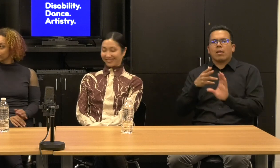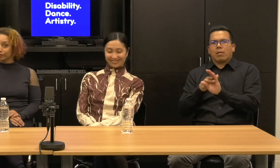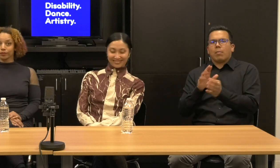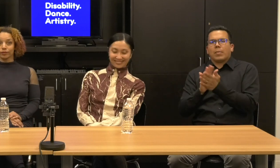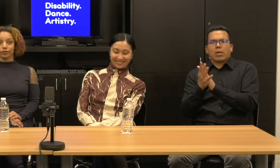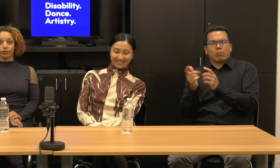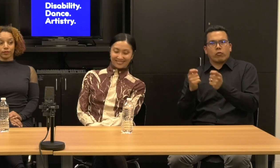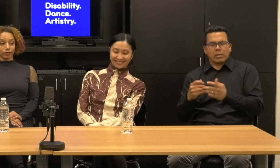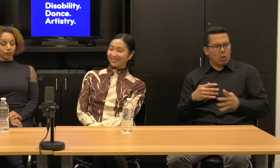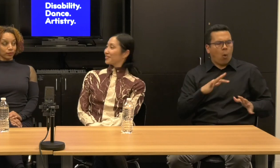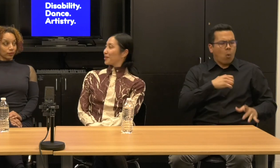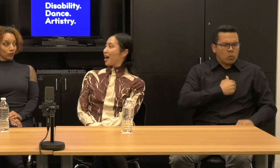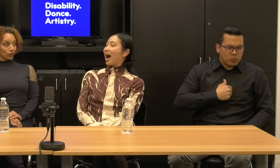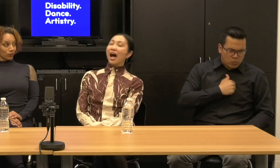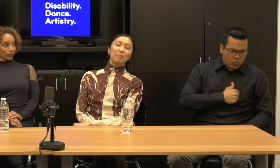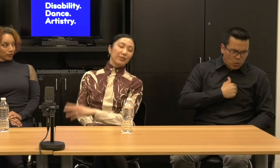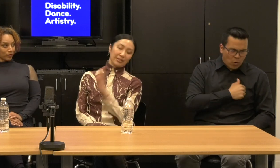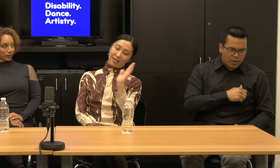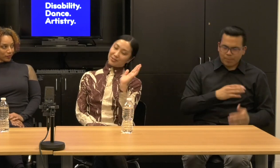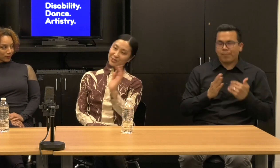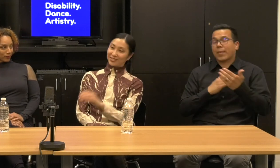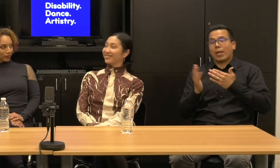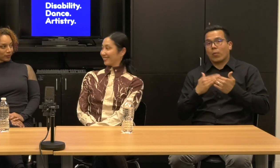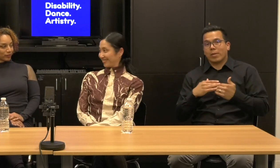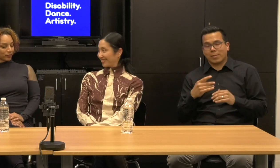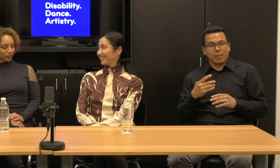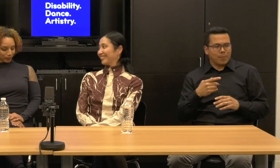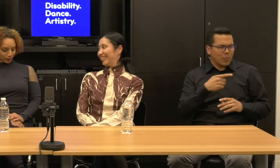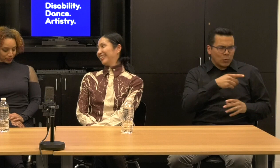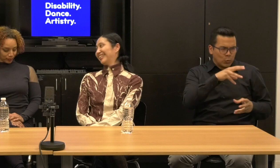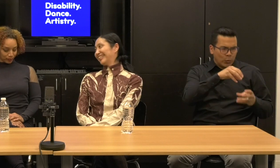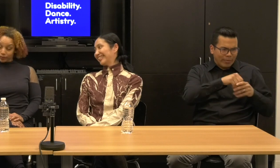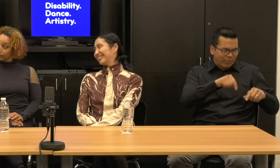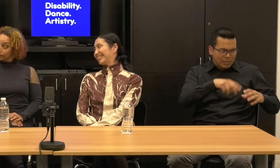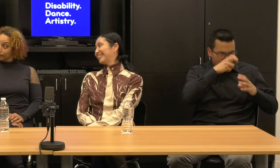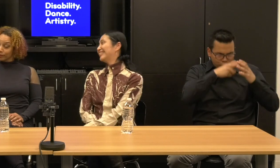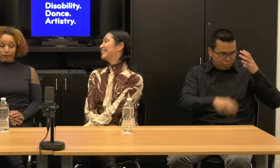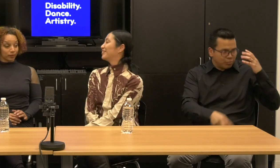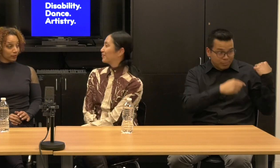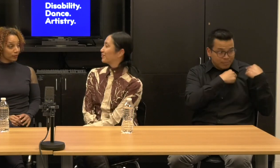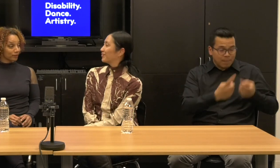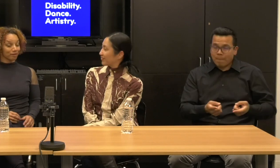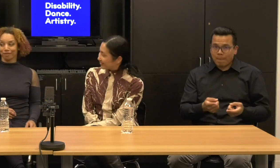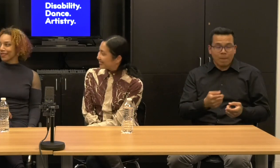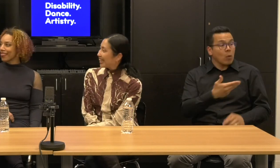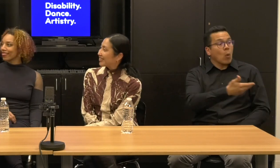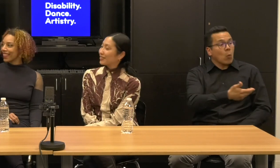Okay. Yes. Well, you've been here even in this, in the world. So, um, welcome, welcome. Janet: Thank you.